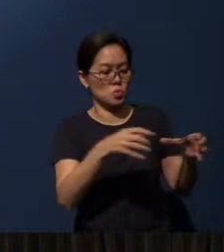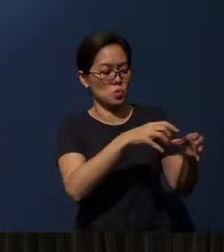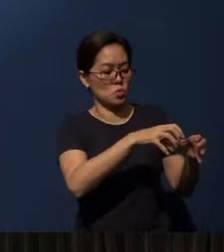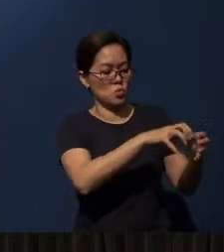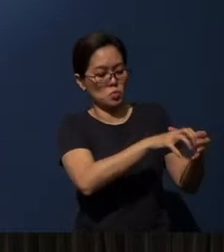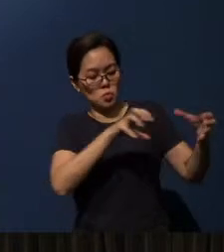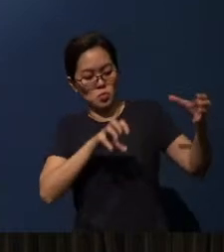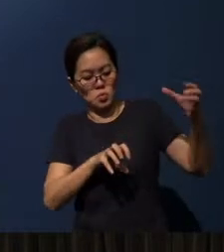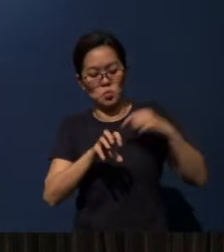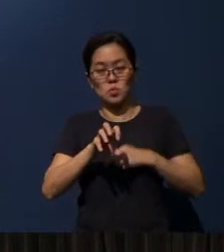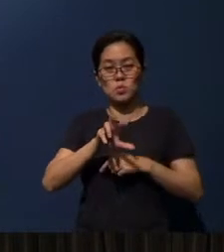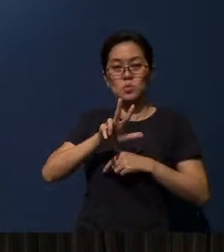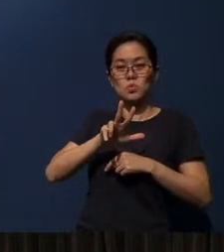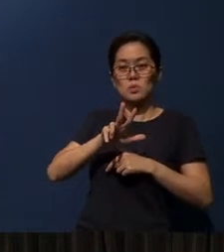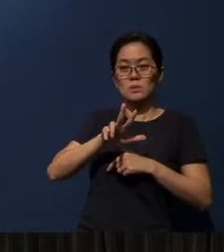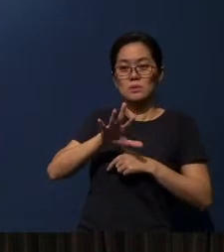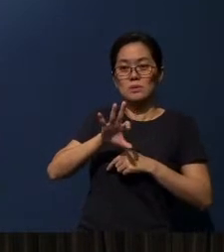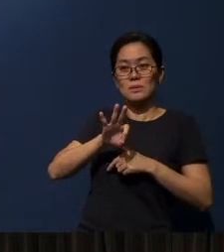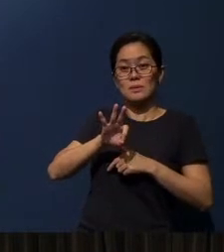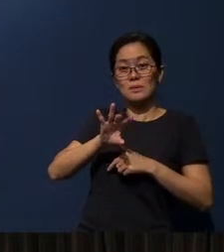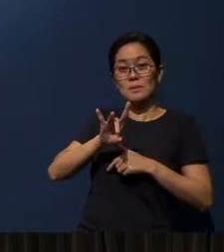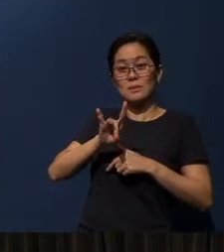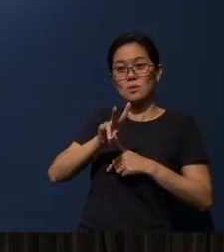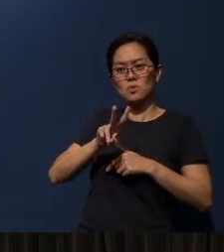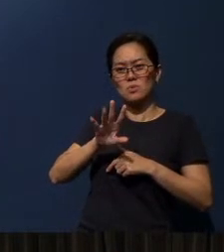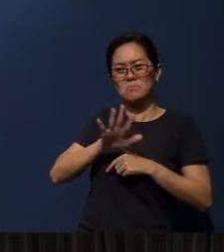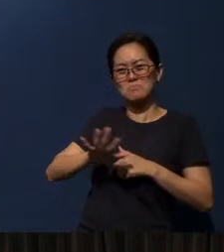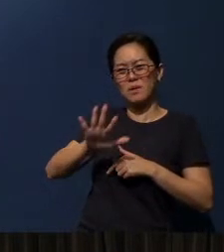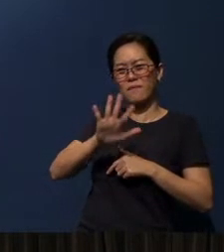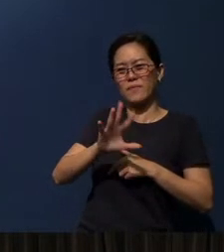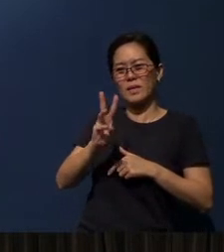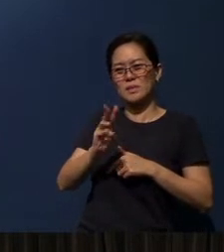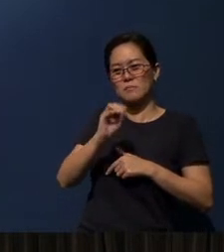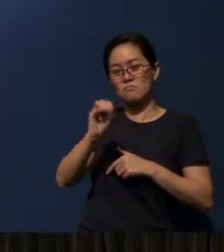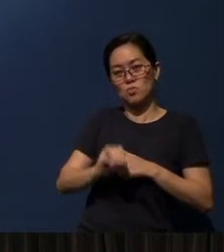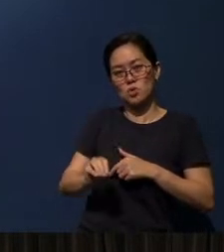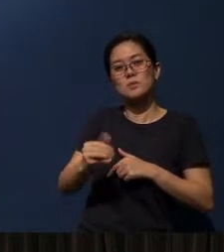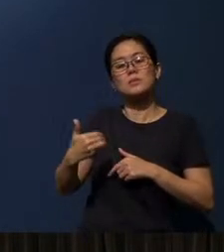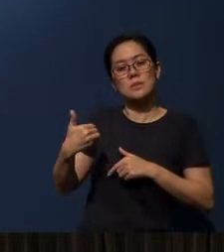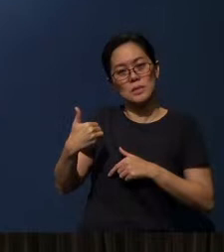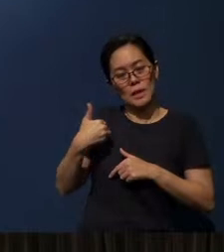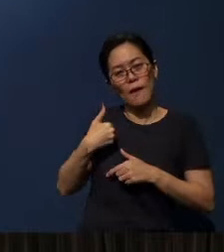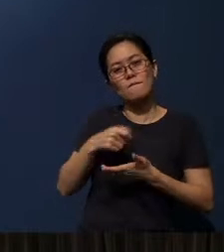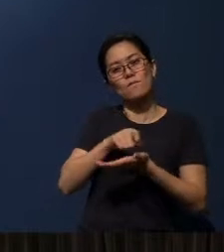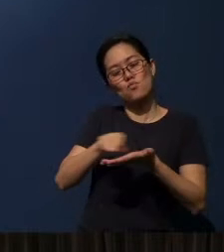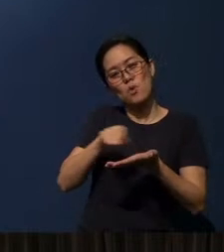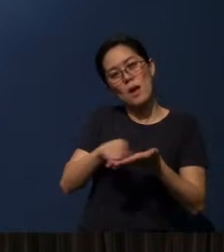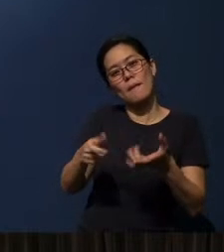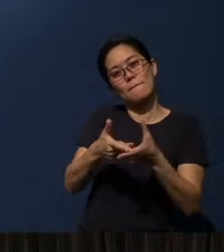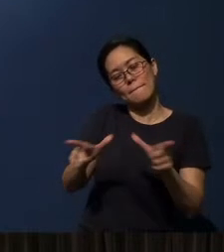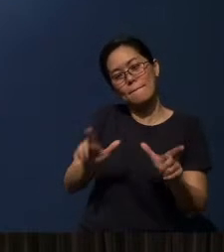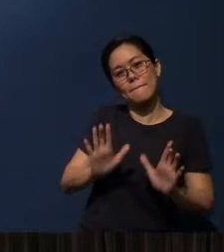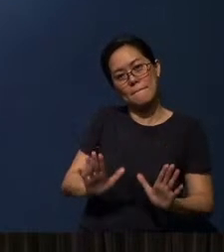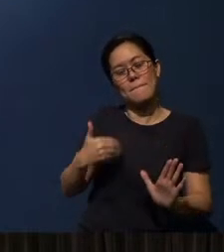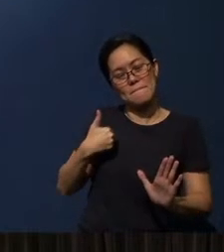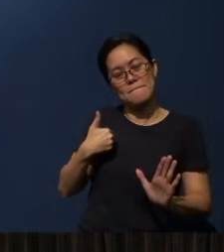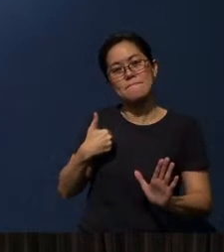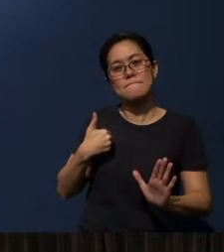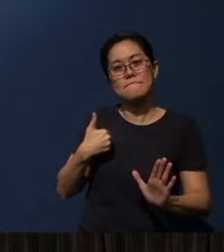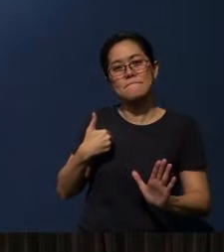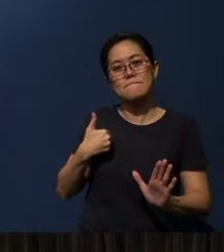3982 or about 56% of these languages, have a written form, okay.